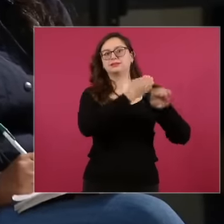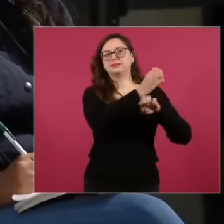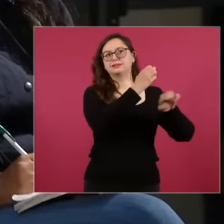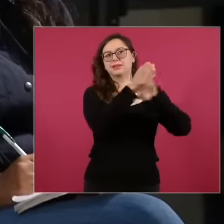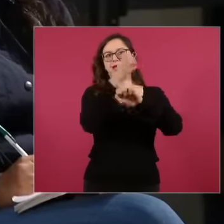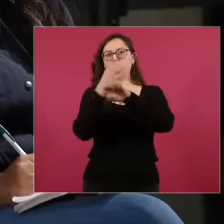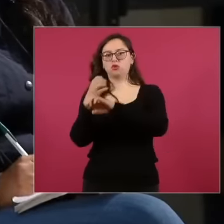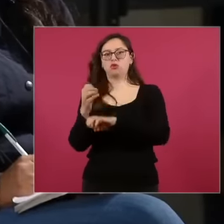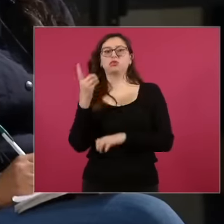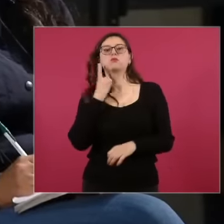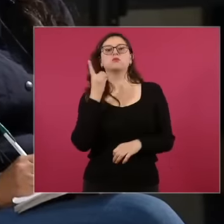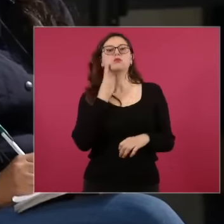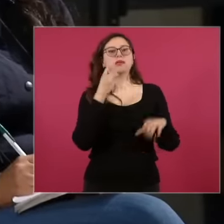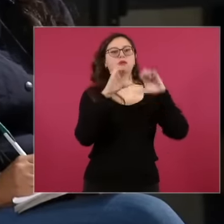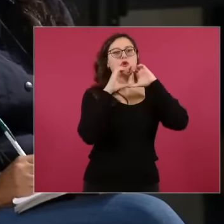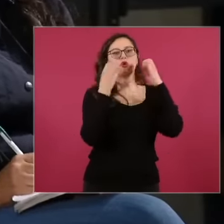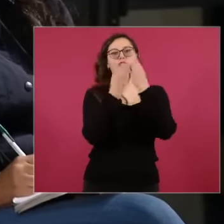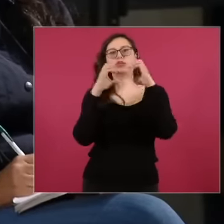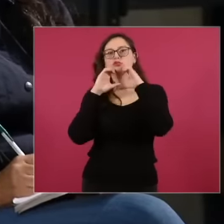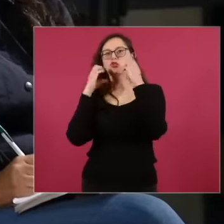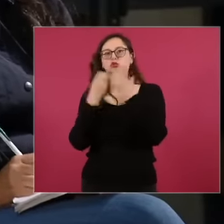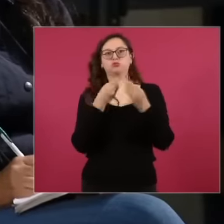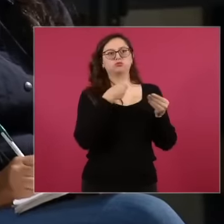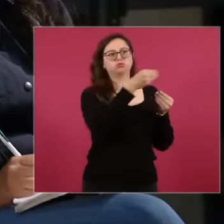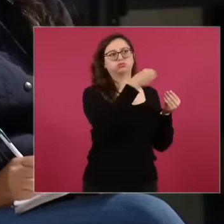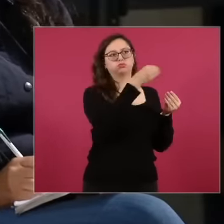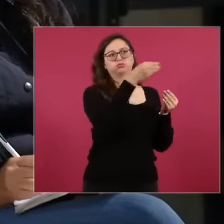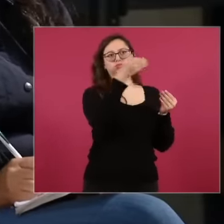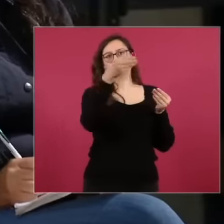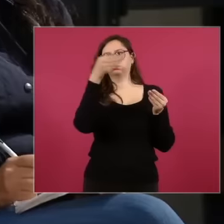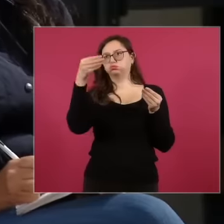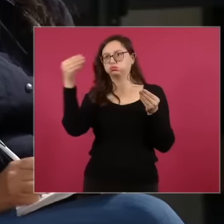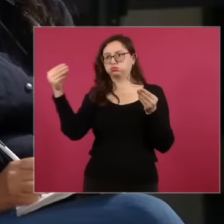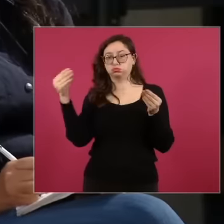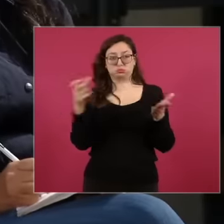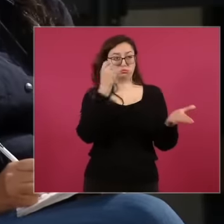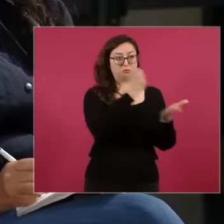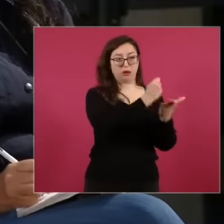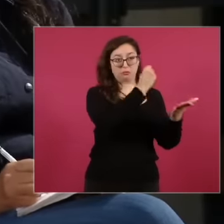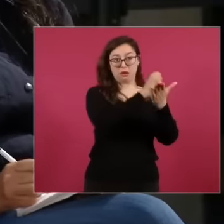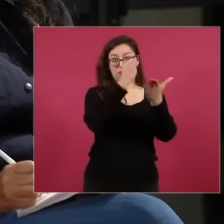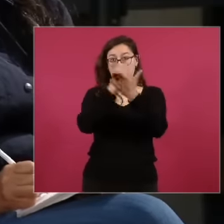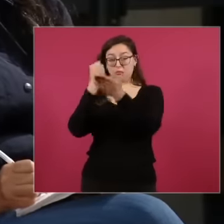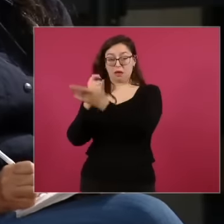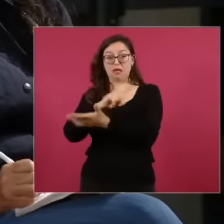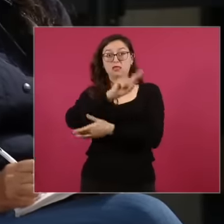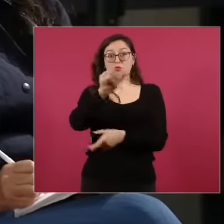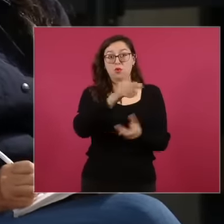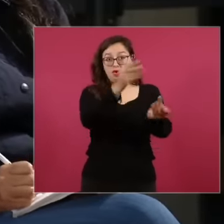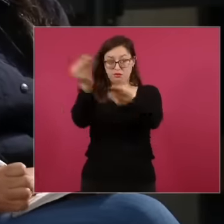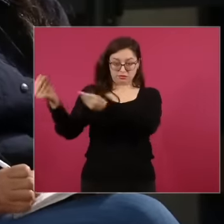in her throat question the president about the approval of this new judicial reform